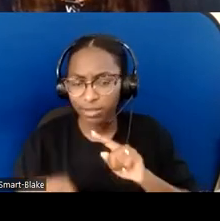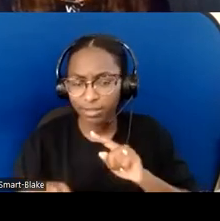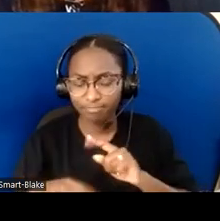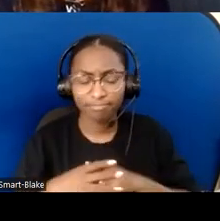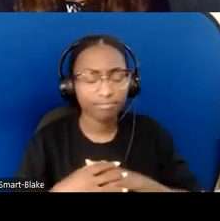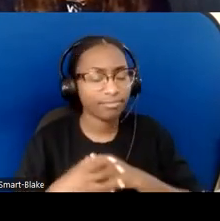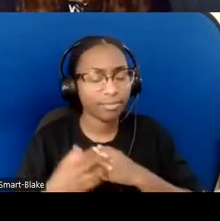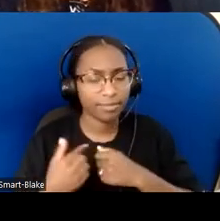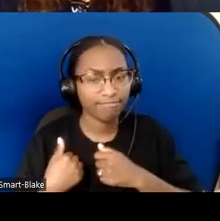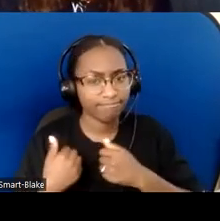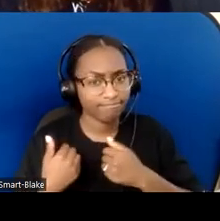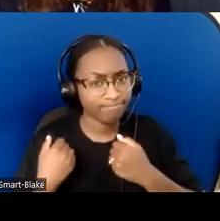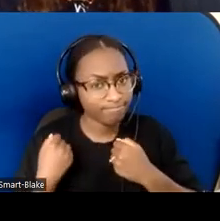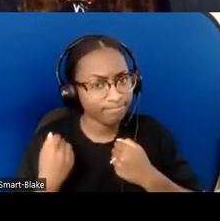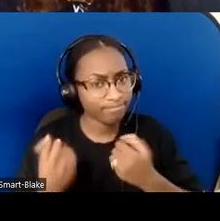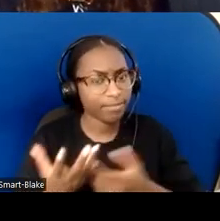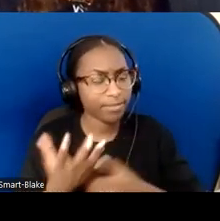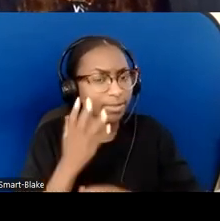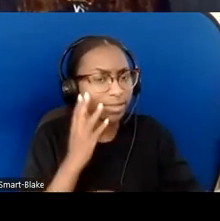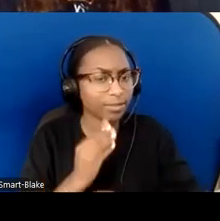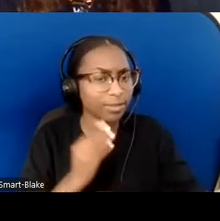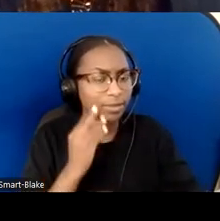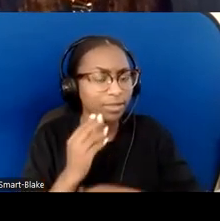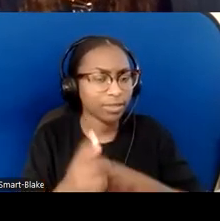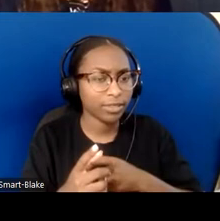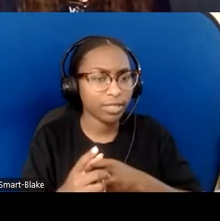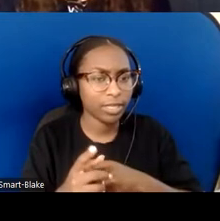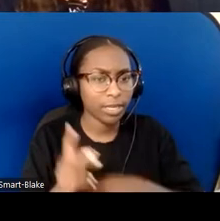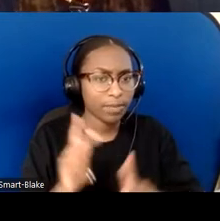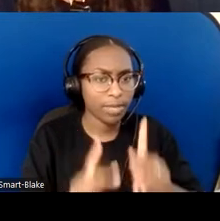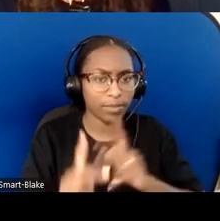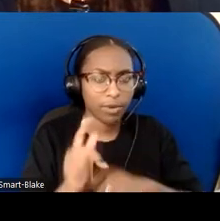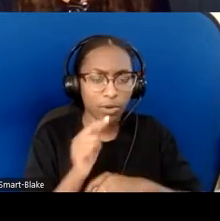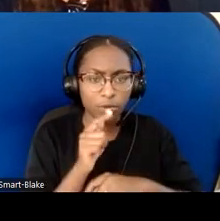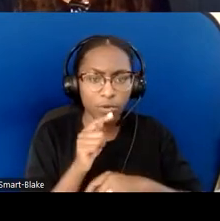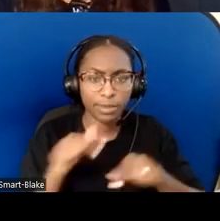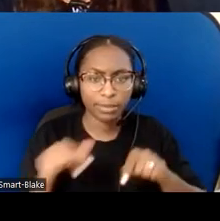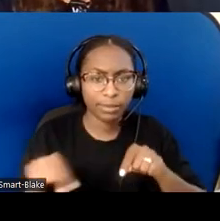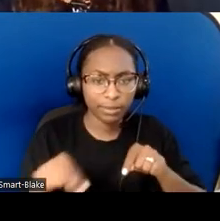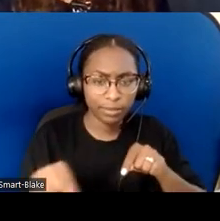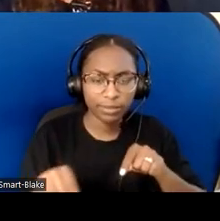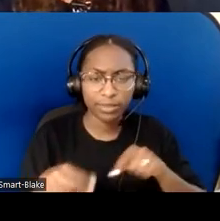folks really anxious about praying out loud or praying in front of people...